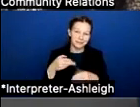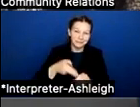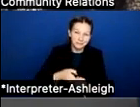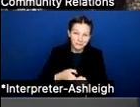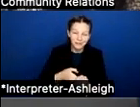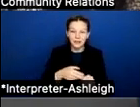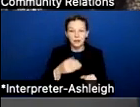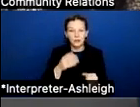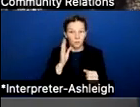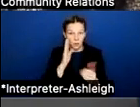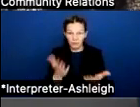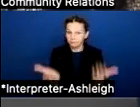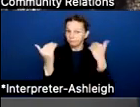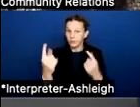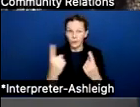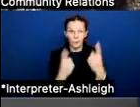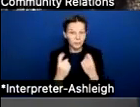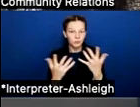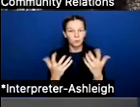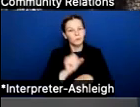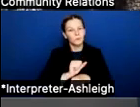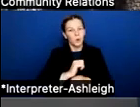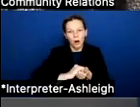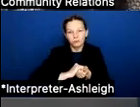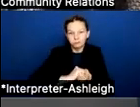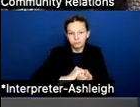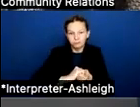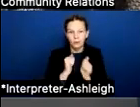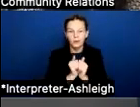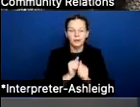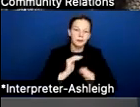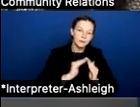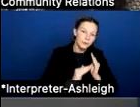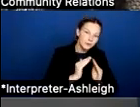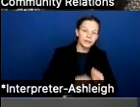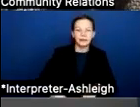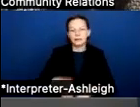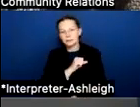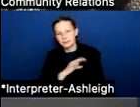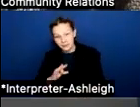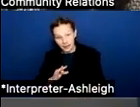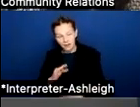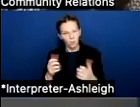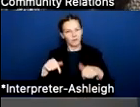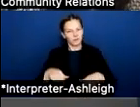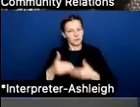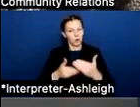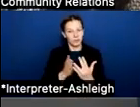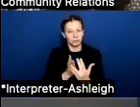and we wanna work together with our community and our staff to make sure that we are transparent with the process, but also we're doing everything we can